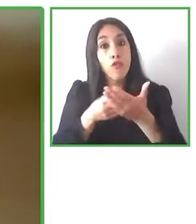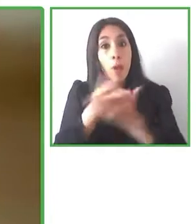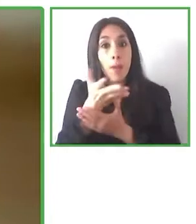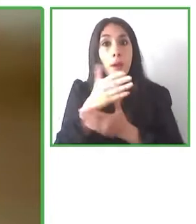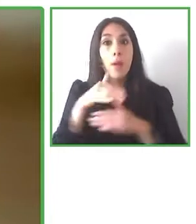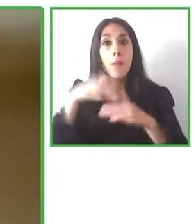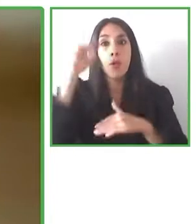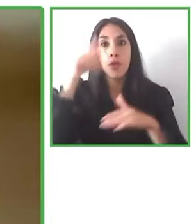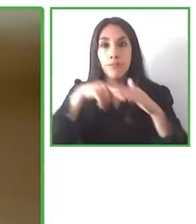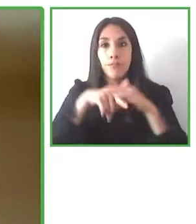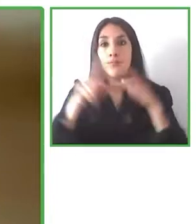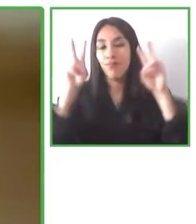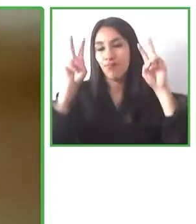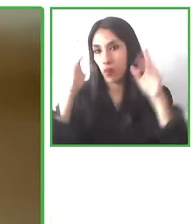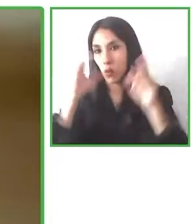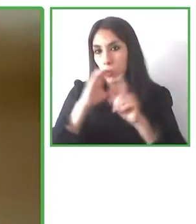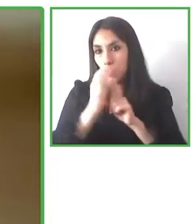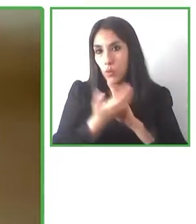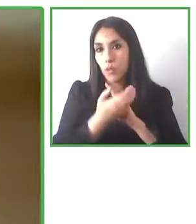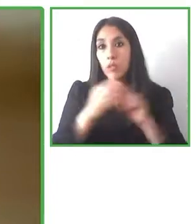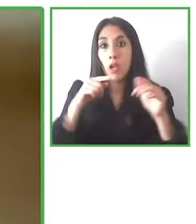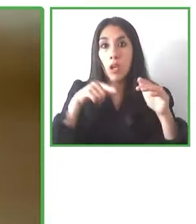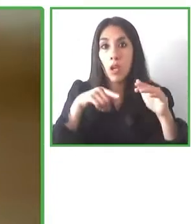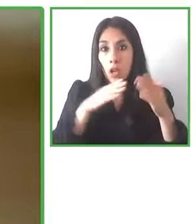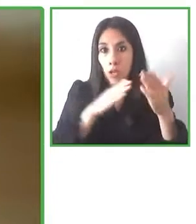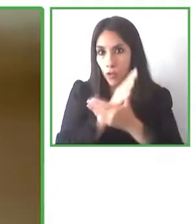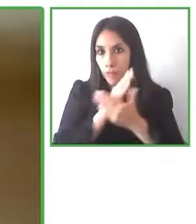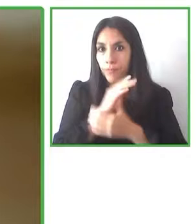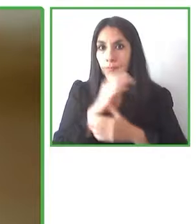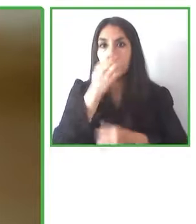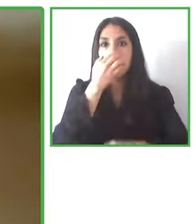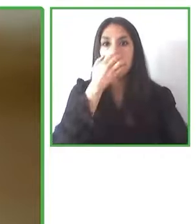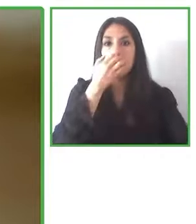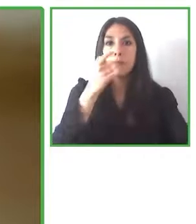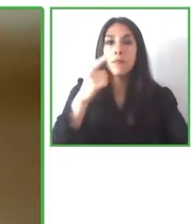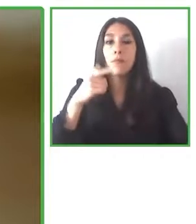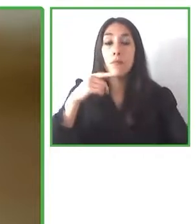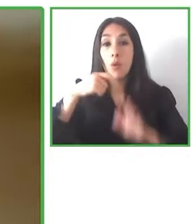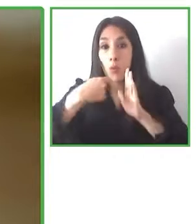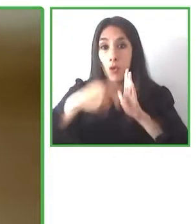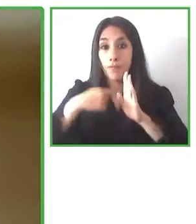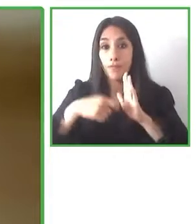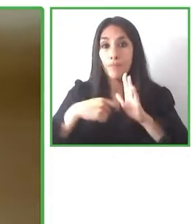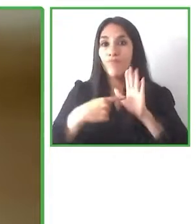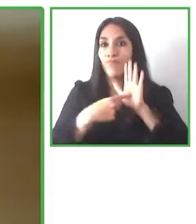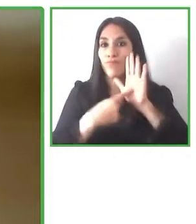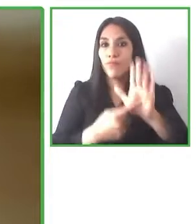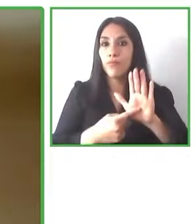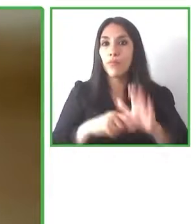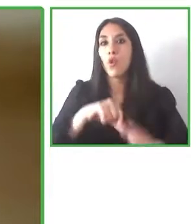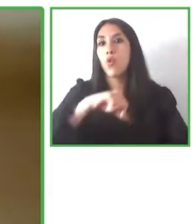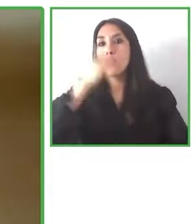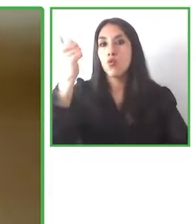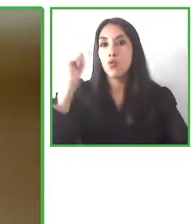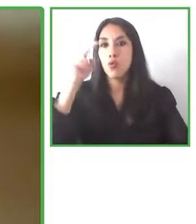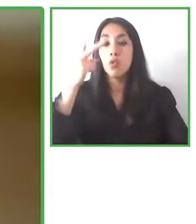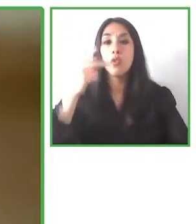cultural resources that are accessible and about the sustainability of the project that you have presented us. Congratulations.